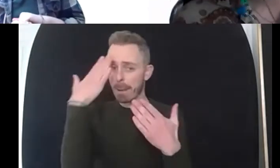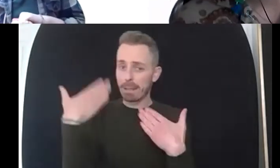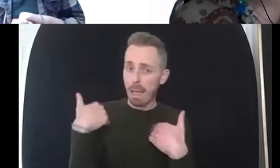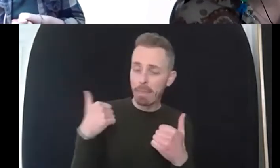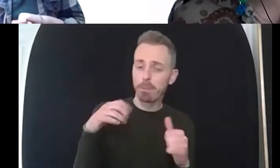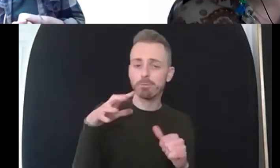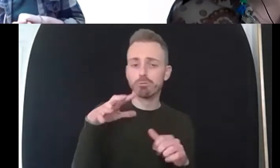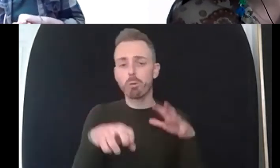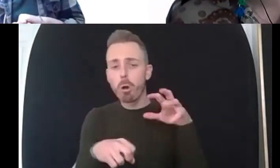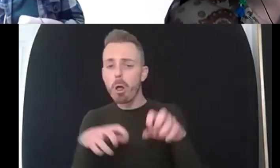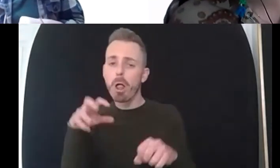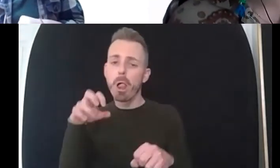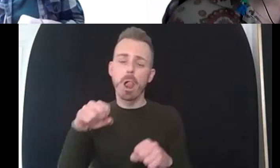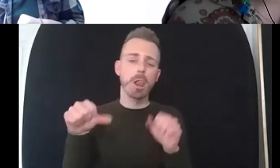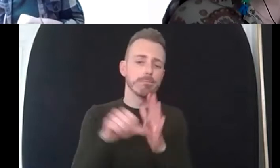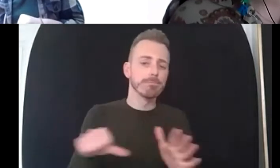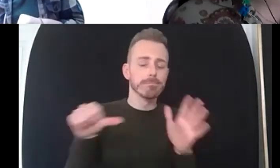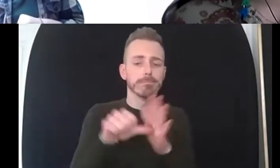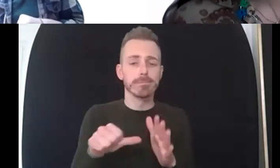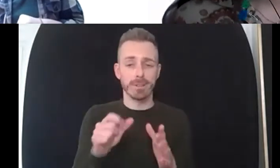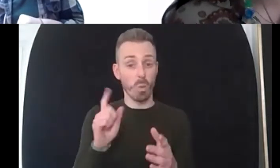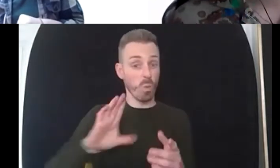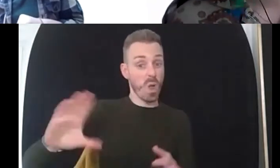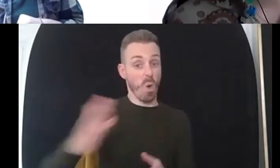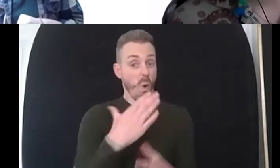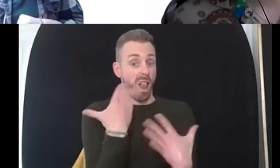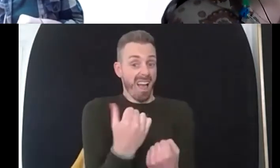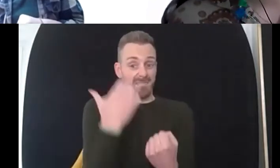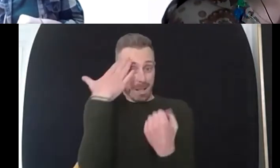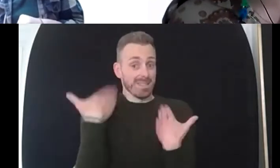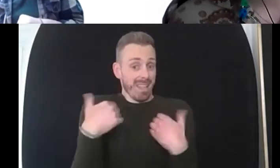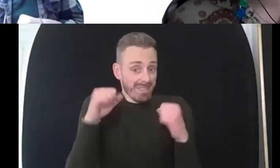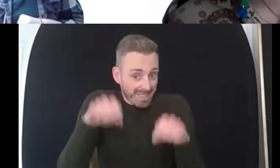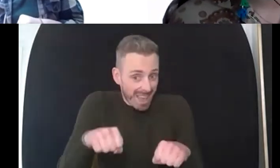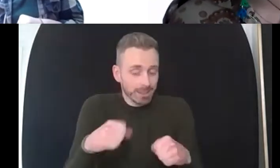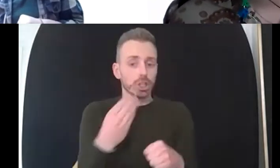across person to person but if there's any kind of more general guidance that you think could be